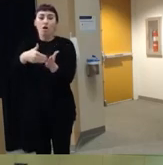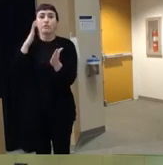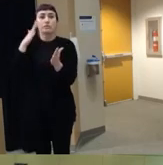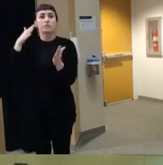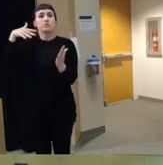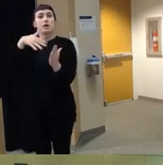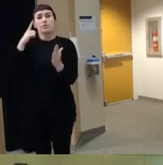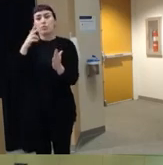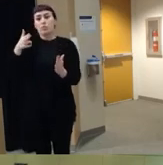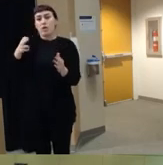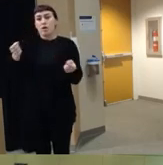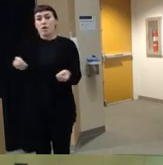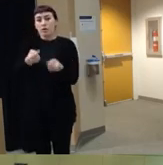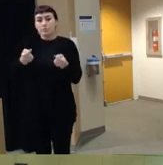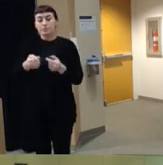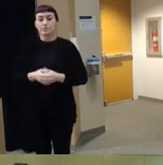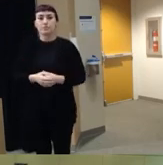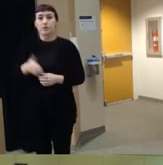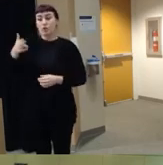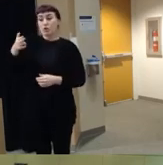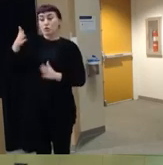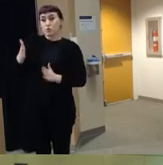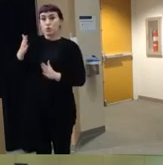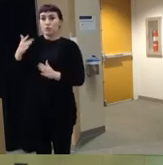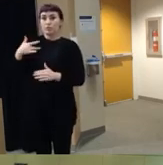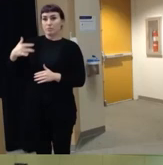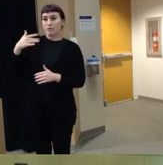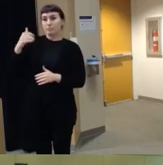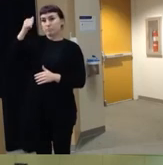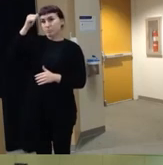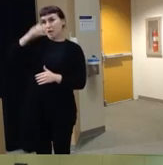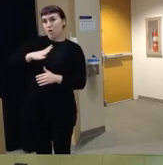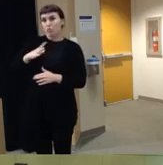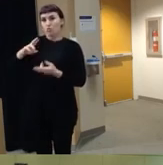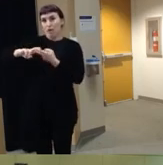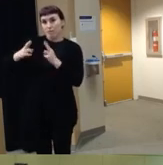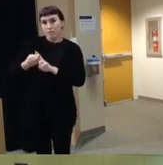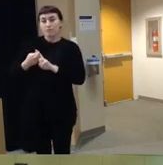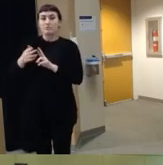injuries um that the shooter is a often a male relative um frequently a brother